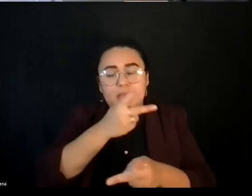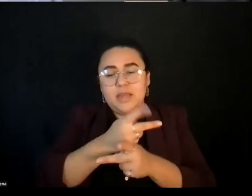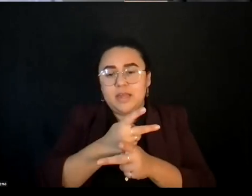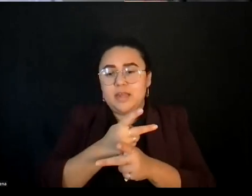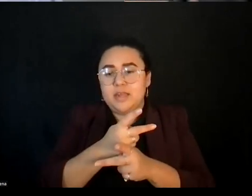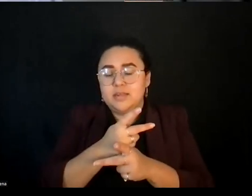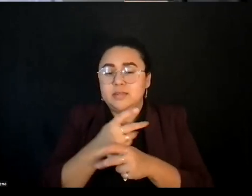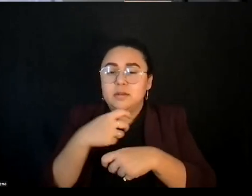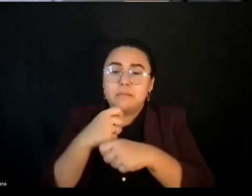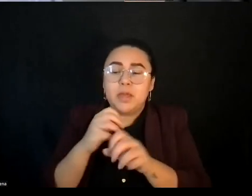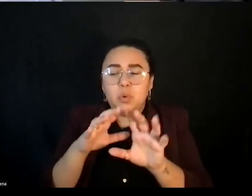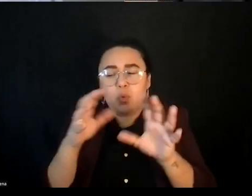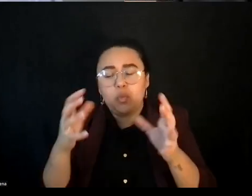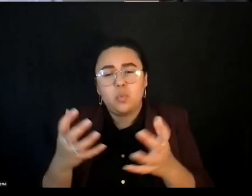of a world that can work for them, too.